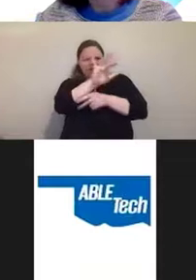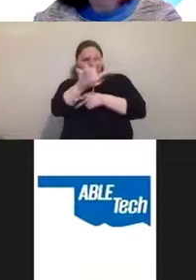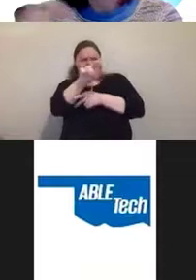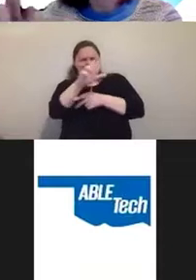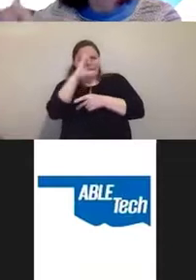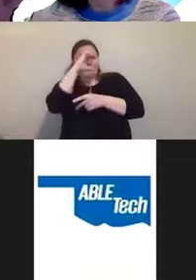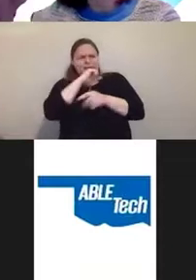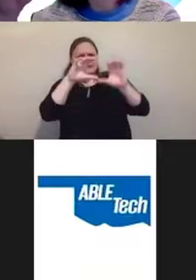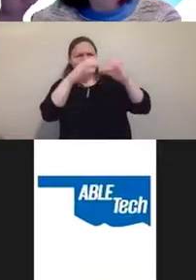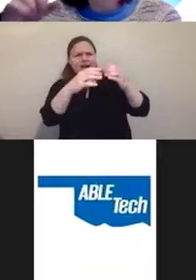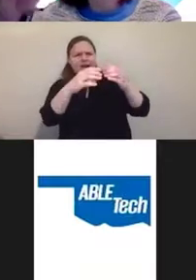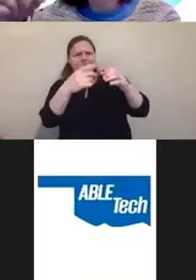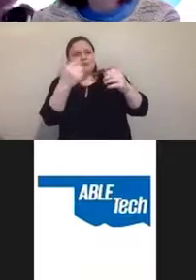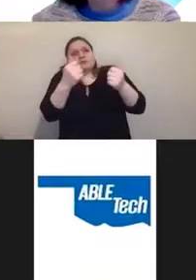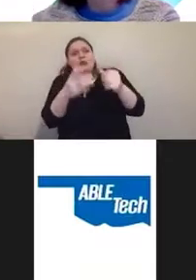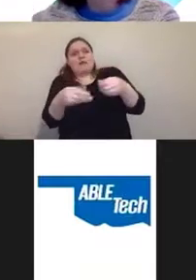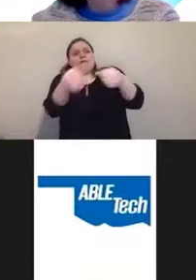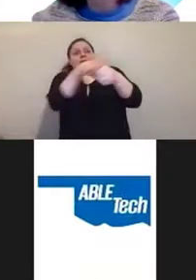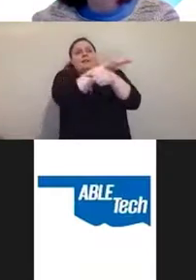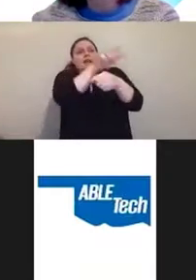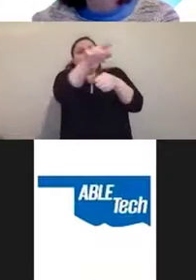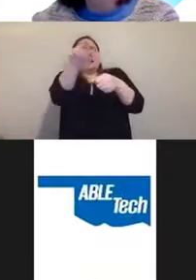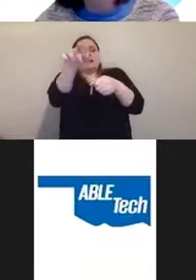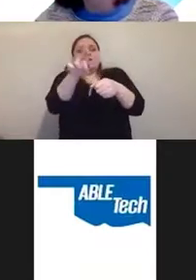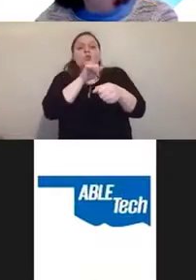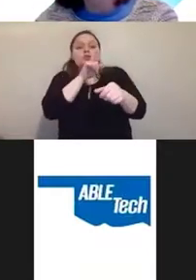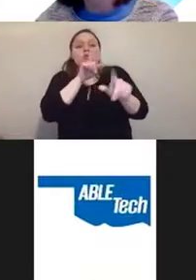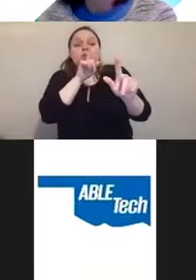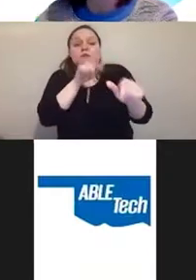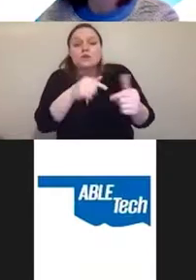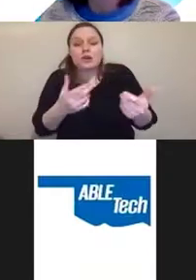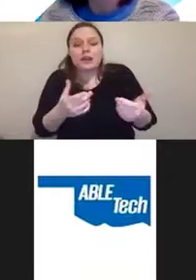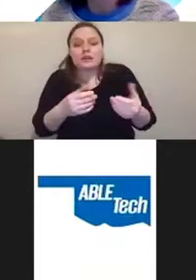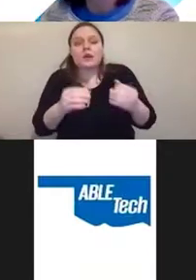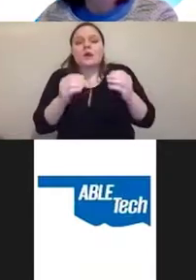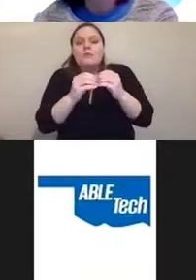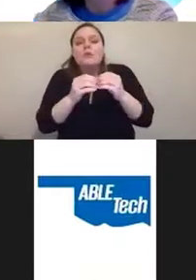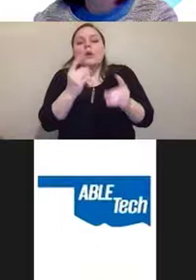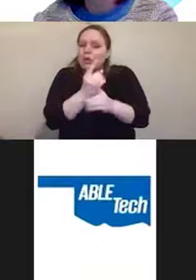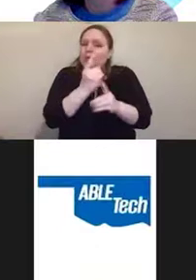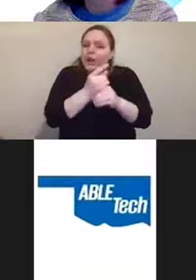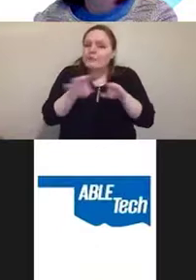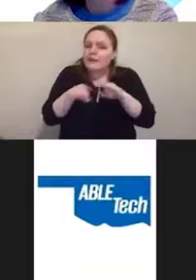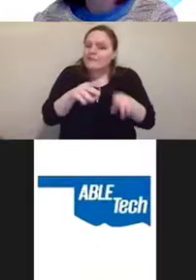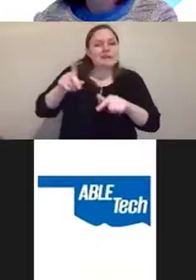which is actually going to result in more correct behavior, but it can't be done at this point.